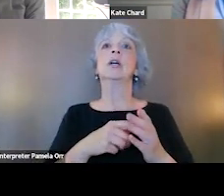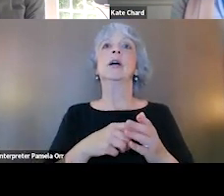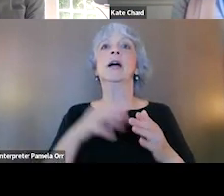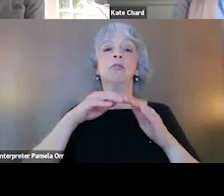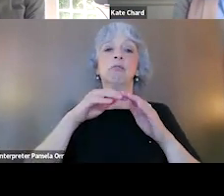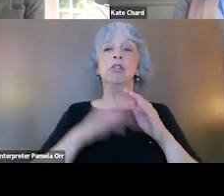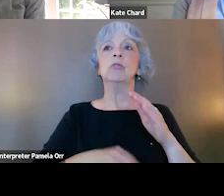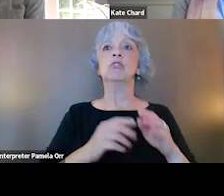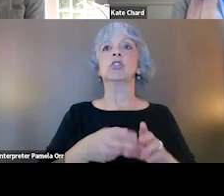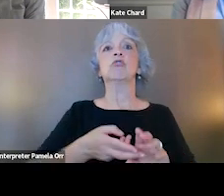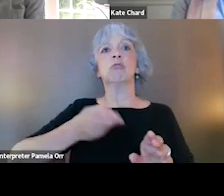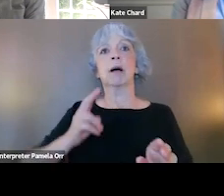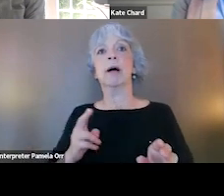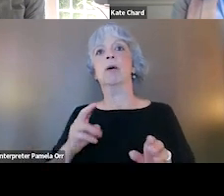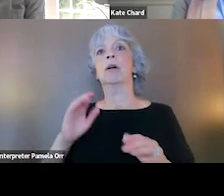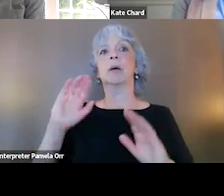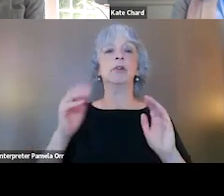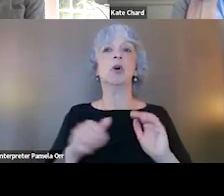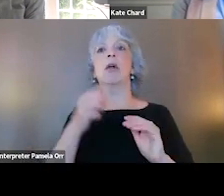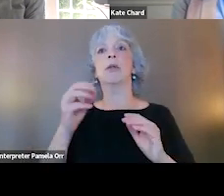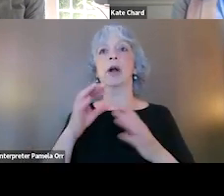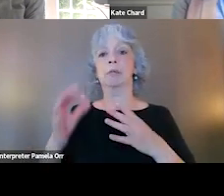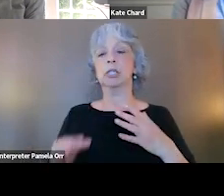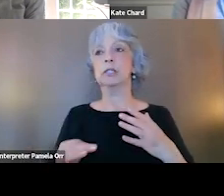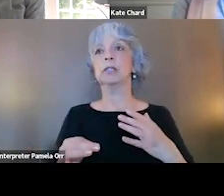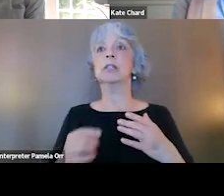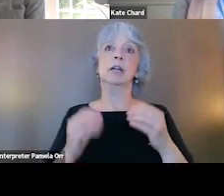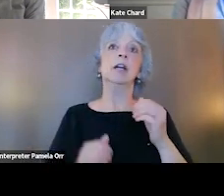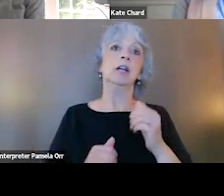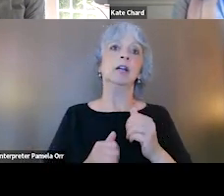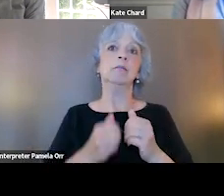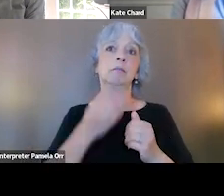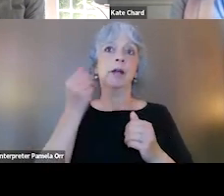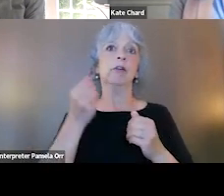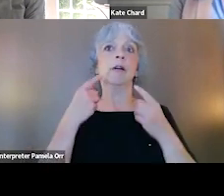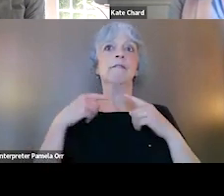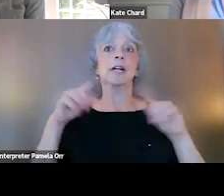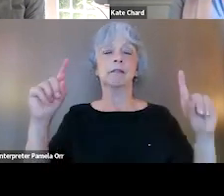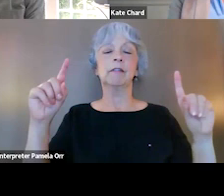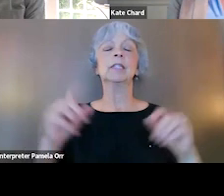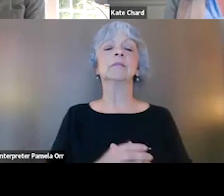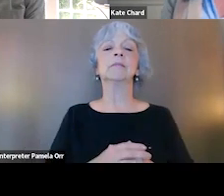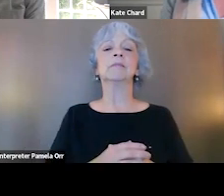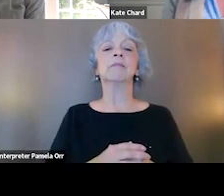than our other options and even some higher effect sizes, which is really, really important. So someone asked Rick,